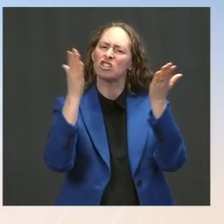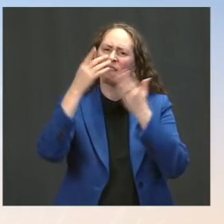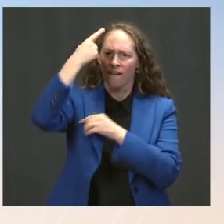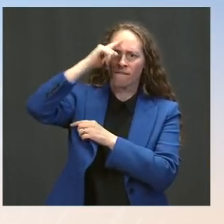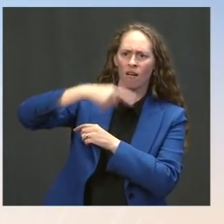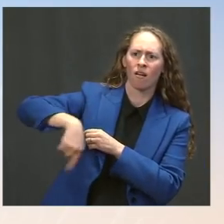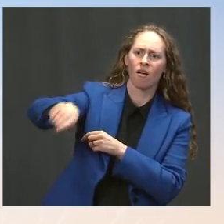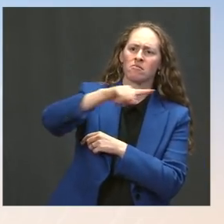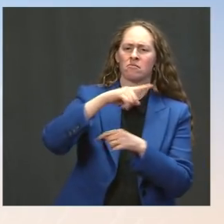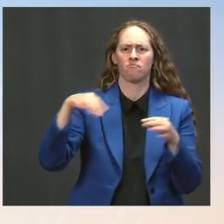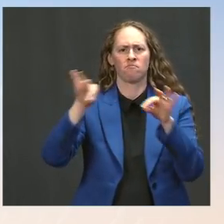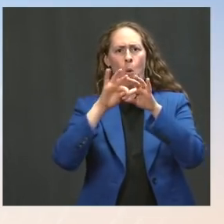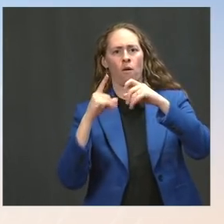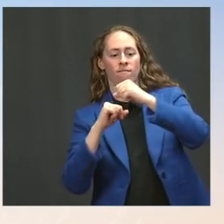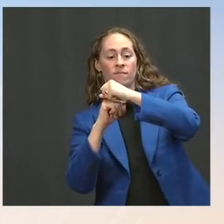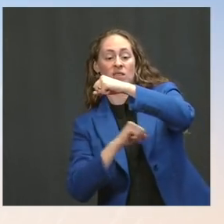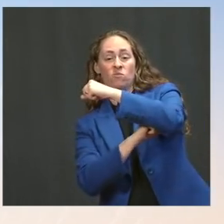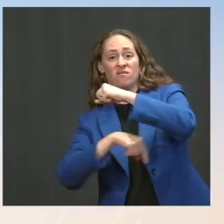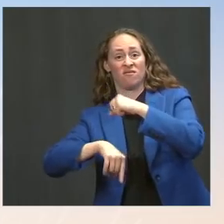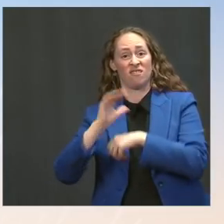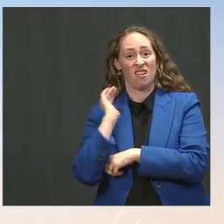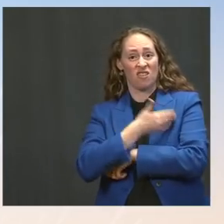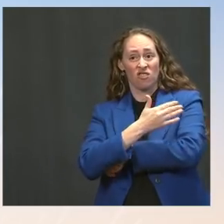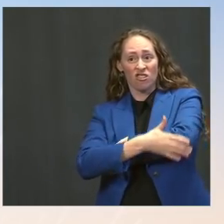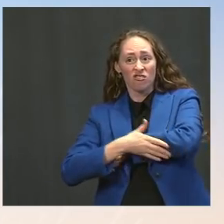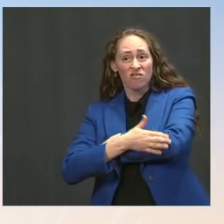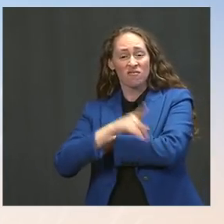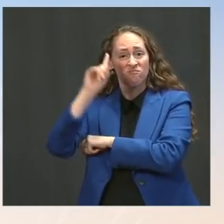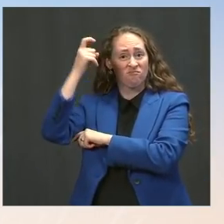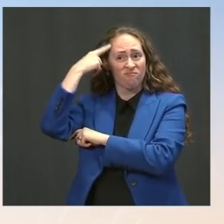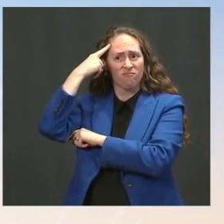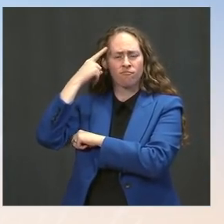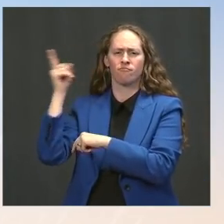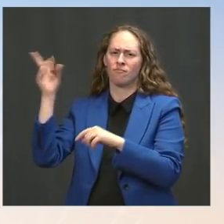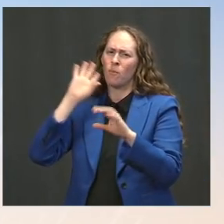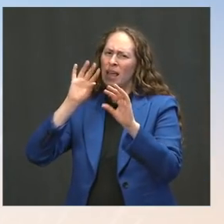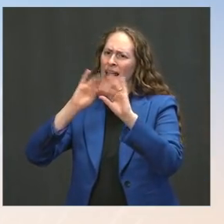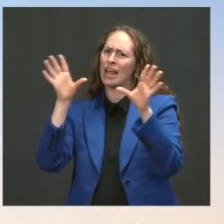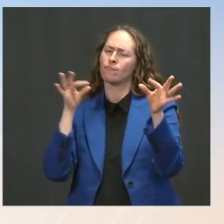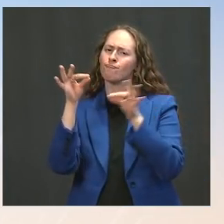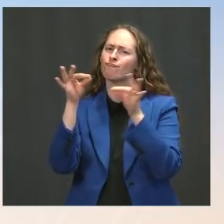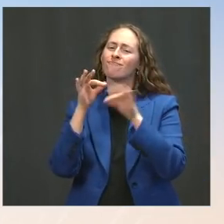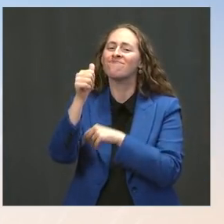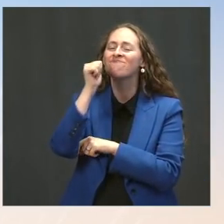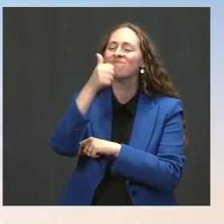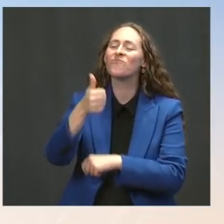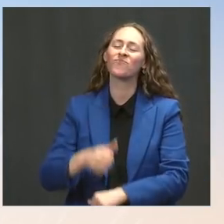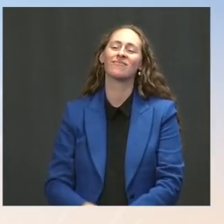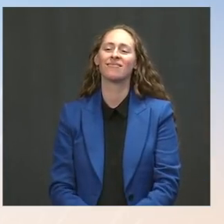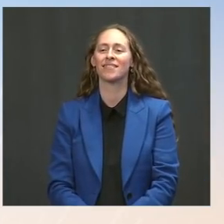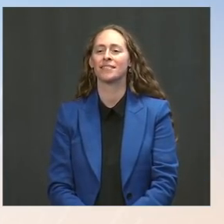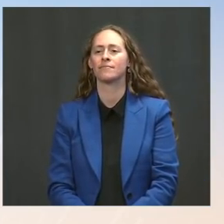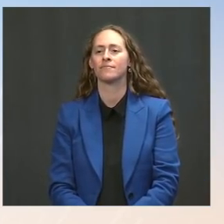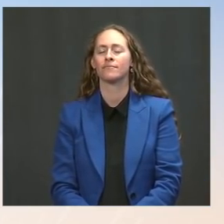and certainly he'll make that clear. But, you know, I think you can all make the inherent contrast; I don't think that will be a central part of his message tomorrow.